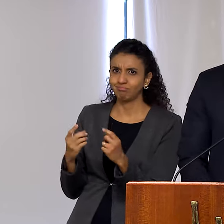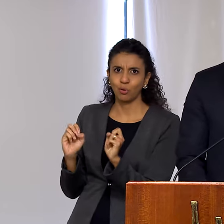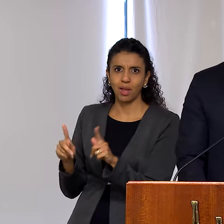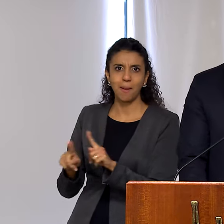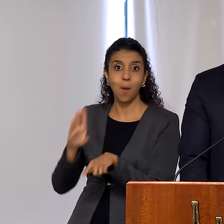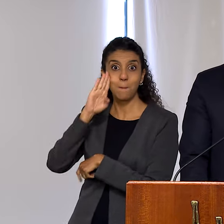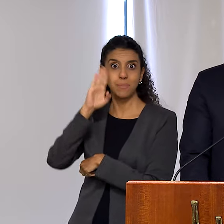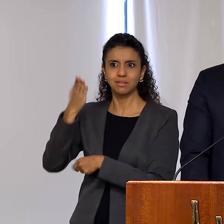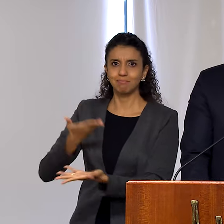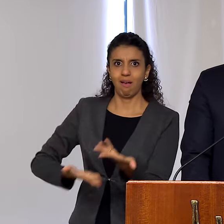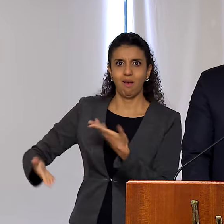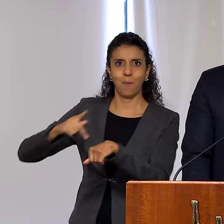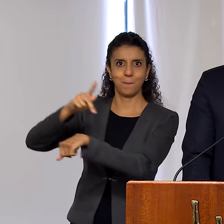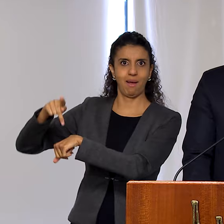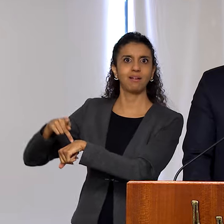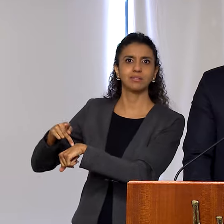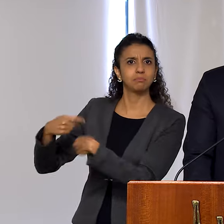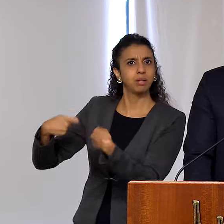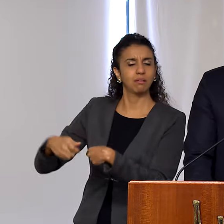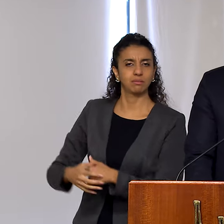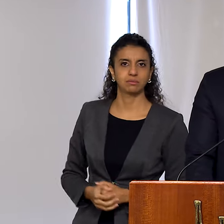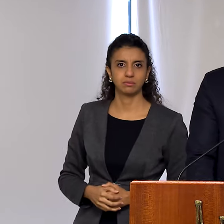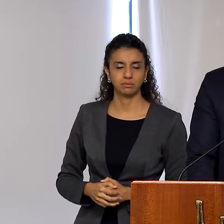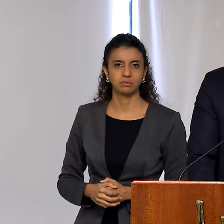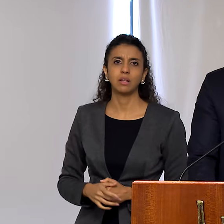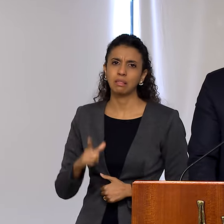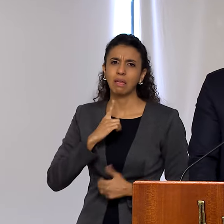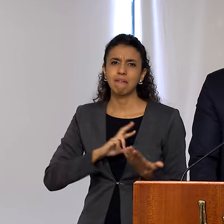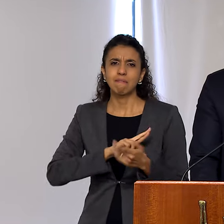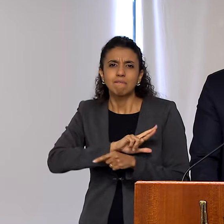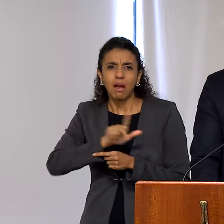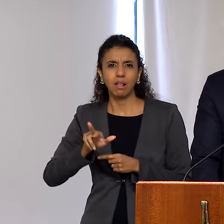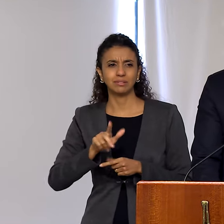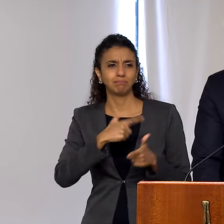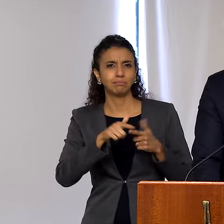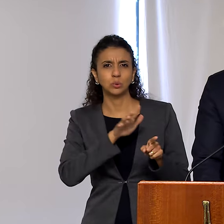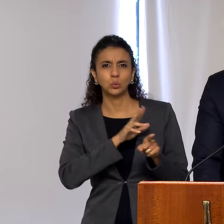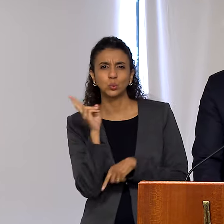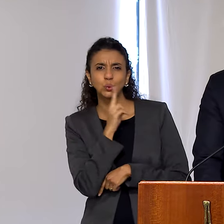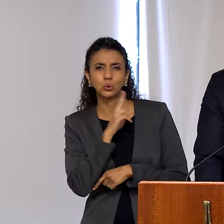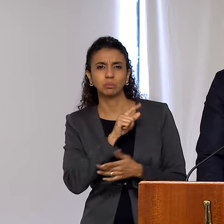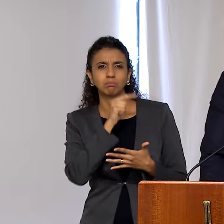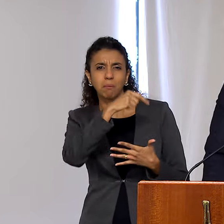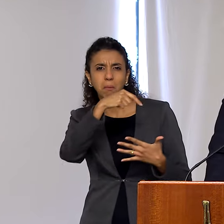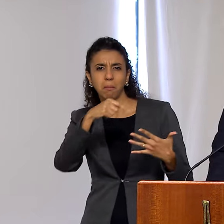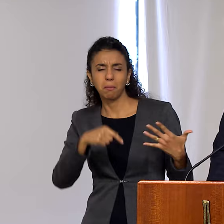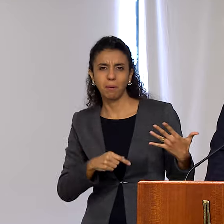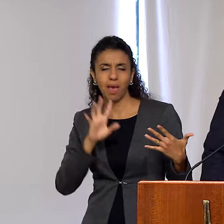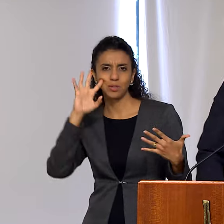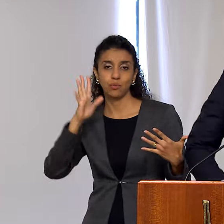In the face of the urgencies that we are called upon to face, and in dealing with so many other issues, I will also keep